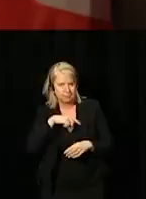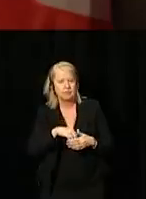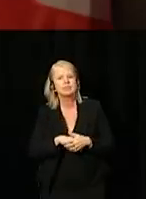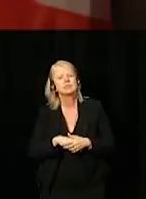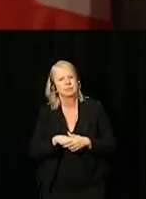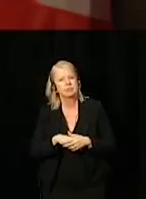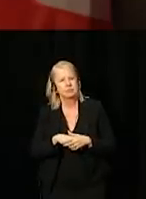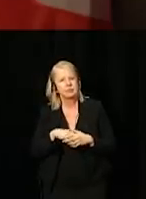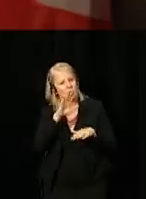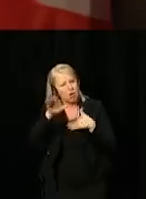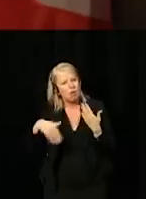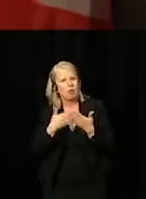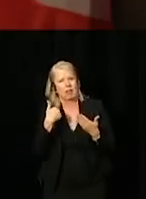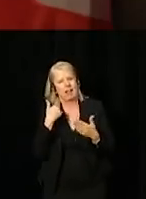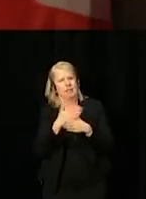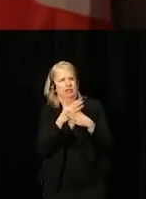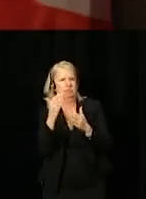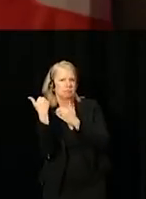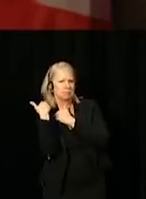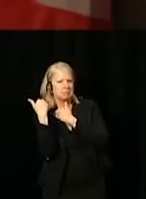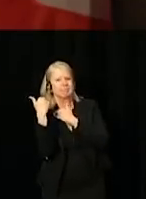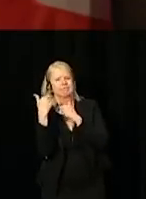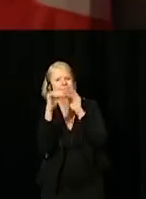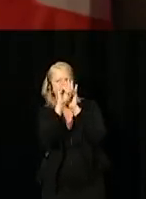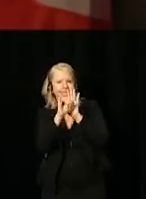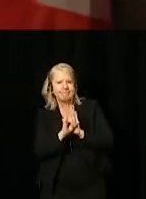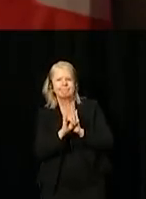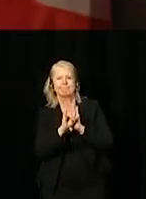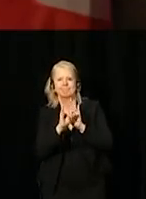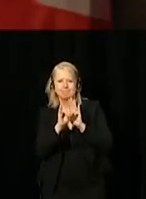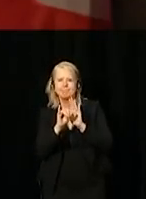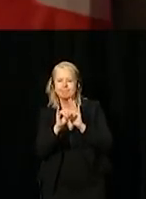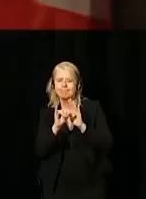We all have a shared responsibility in identifying and breaking down barriers